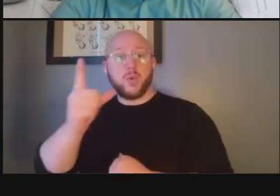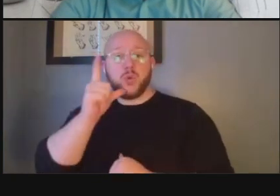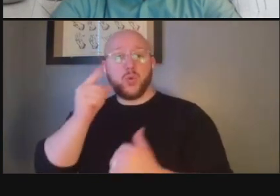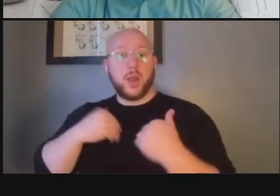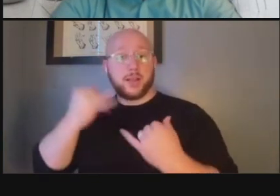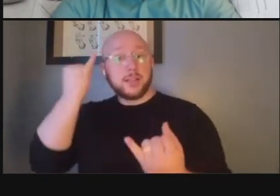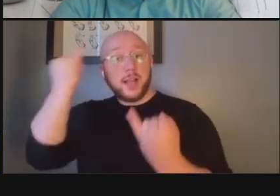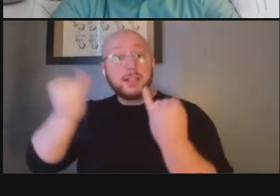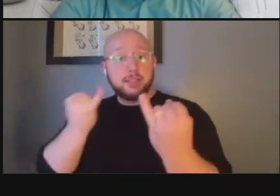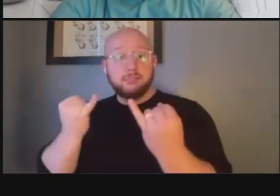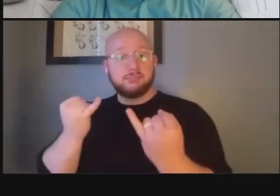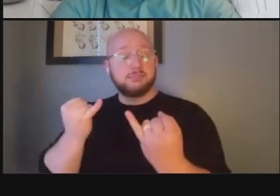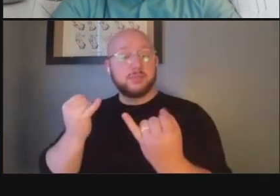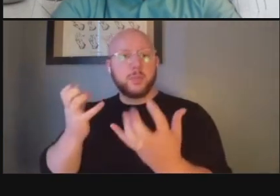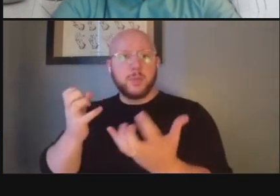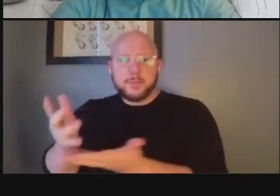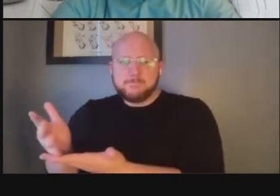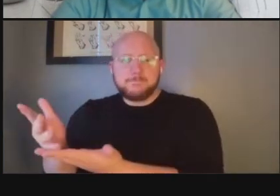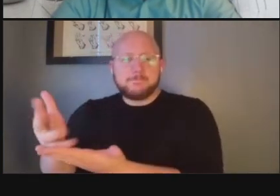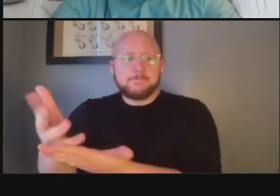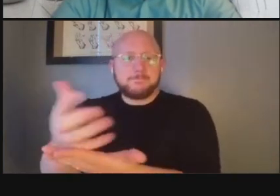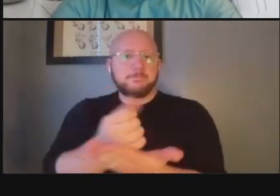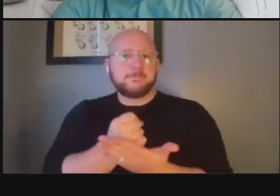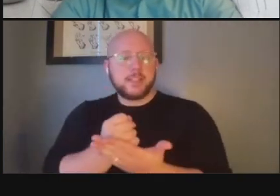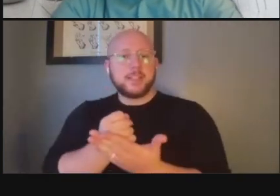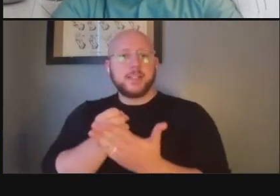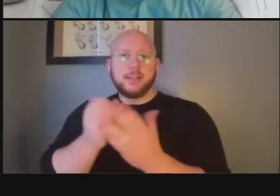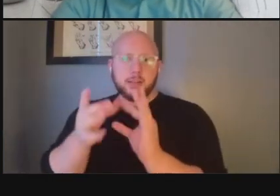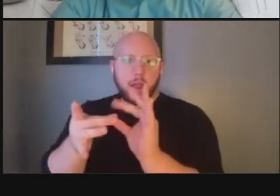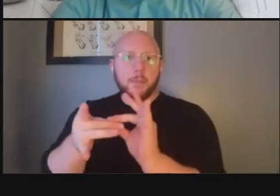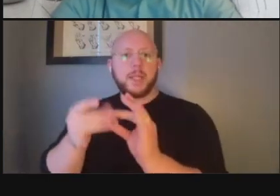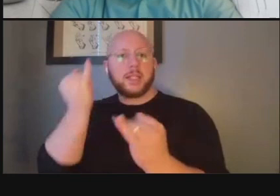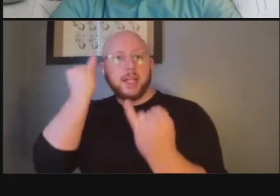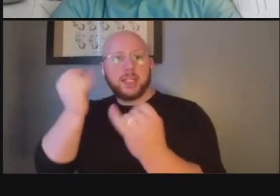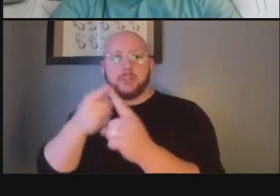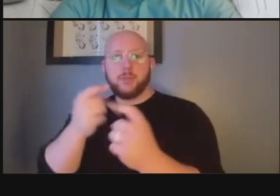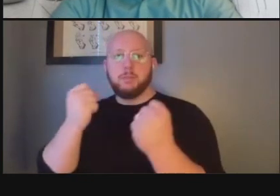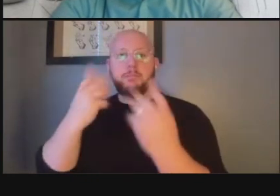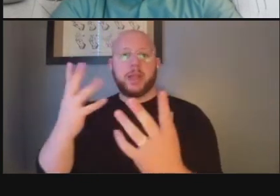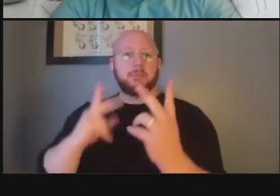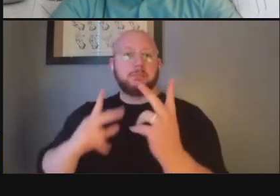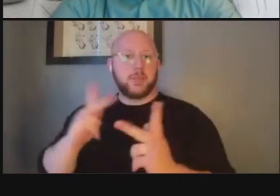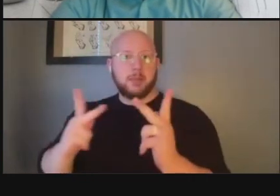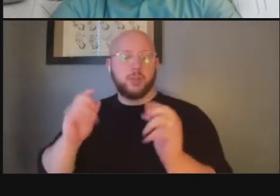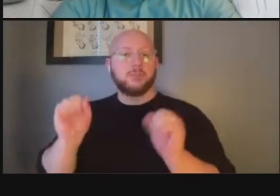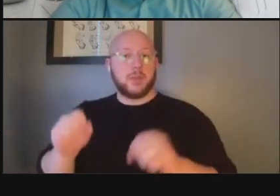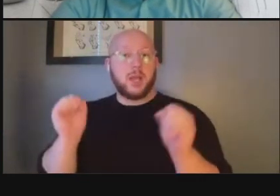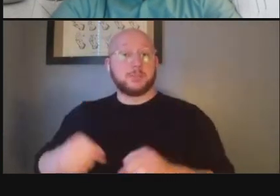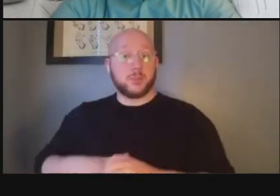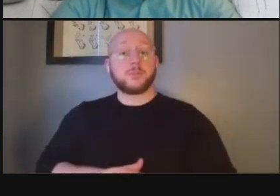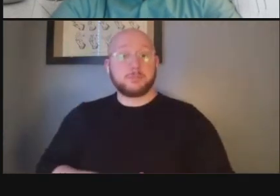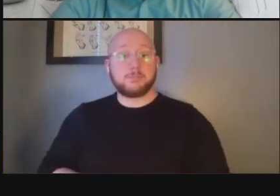you know we want to get ideas and comments from as many people um in in this area as possible so um